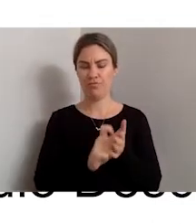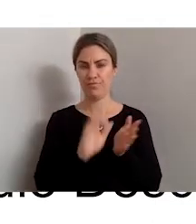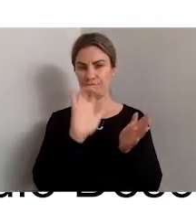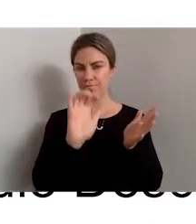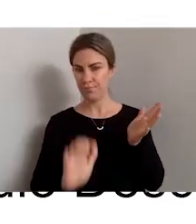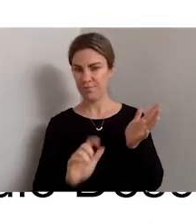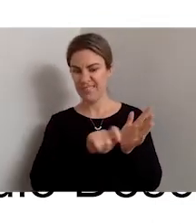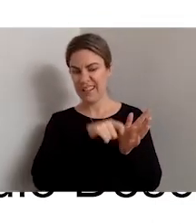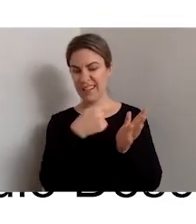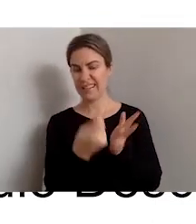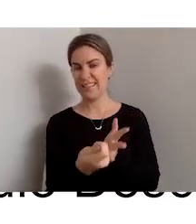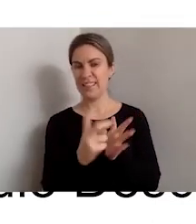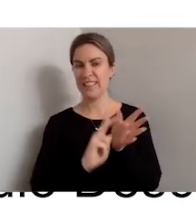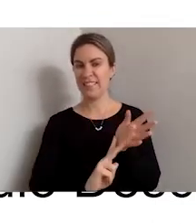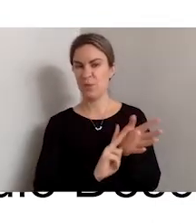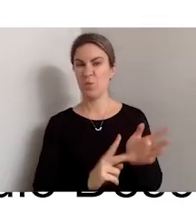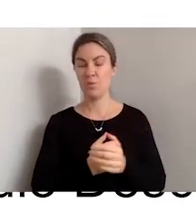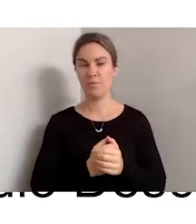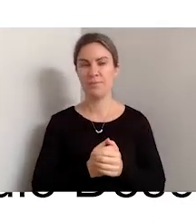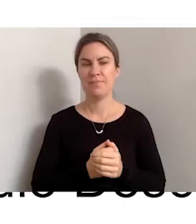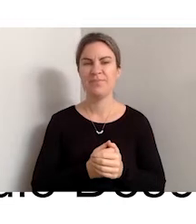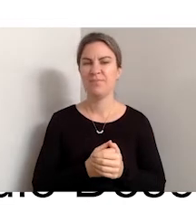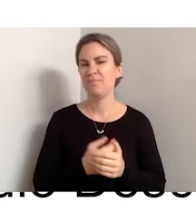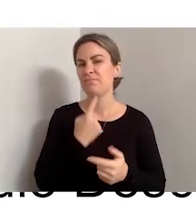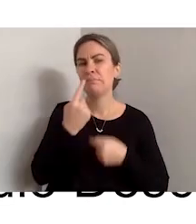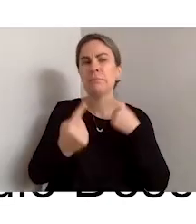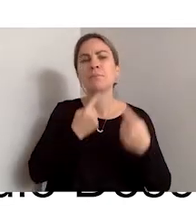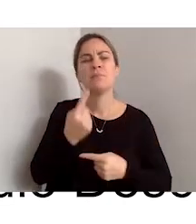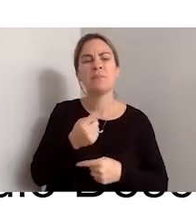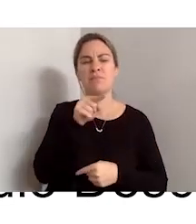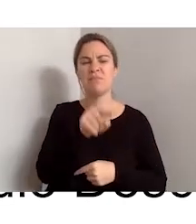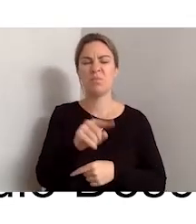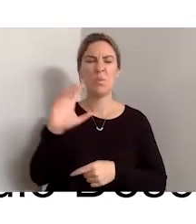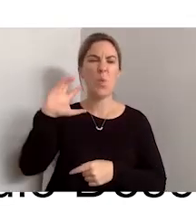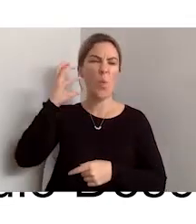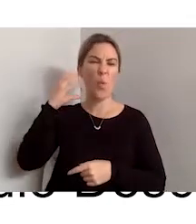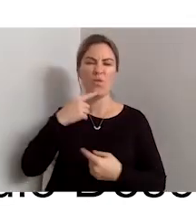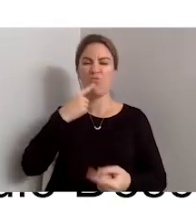explaining audio description was unable to be inserted into the